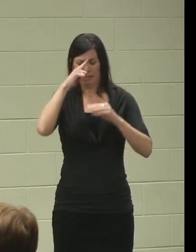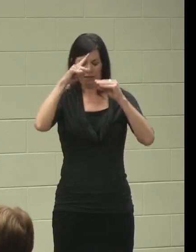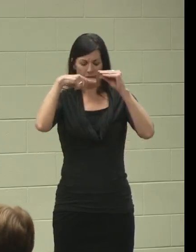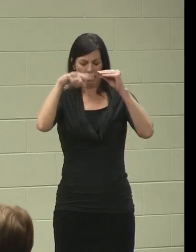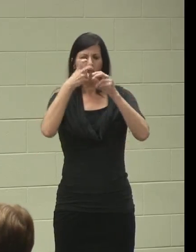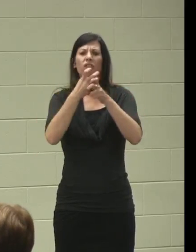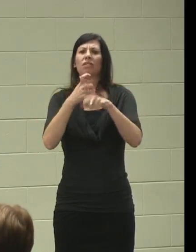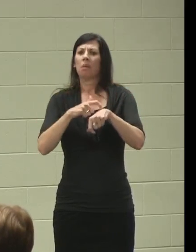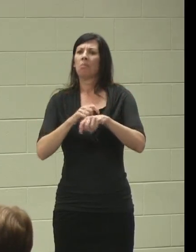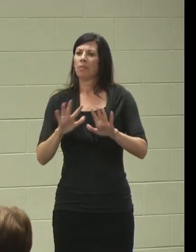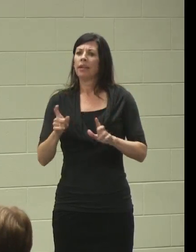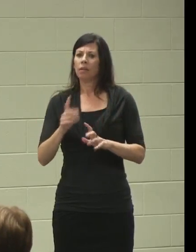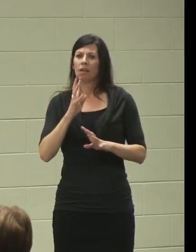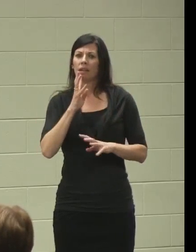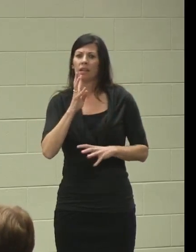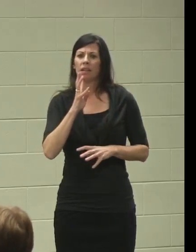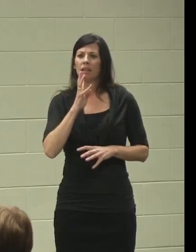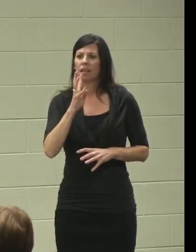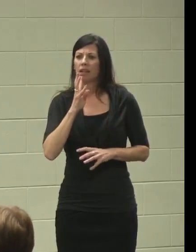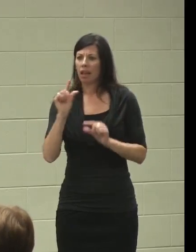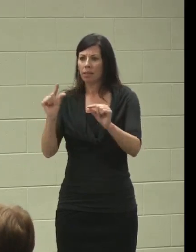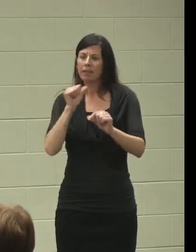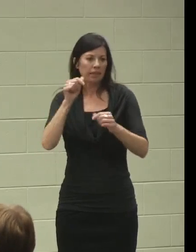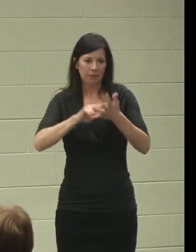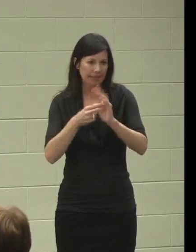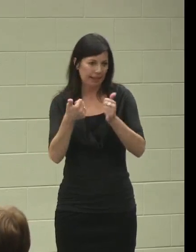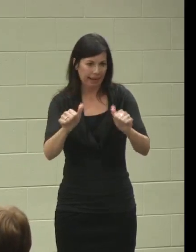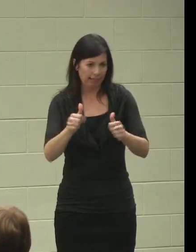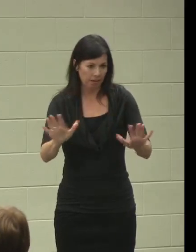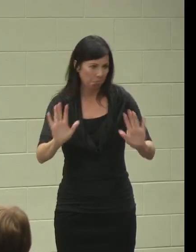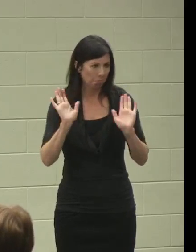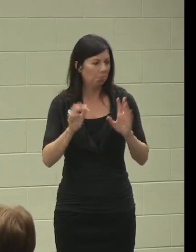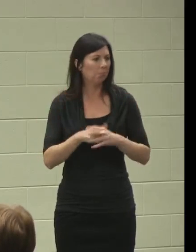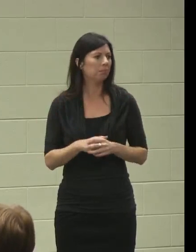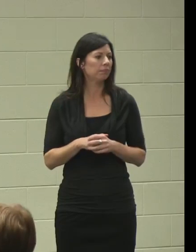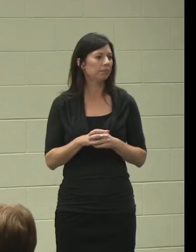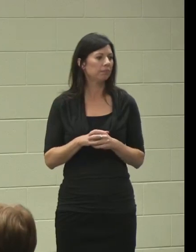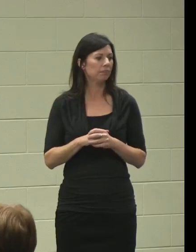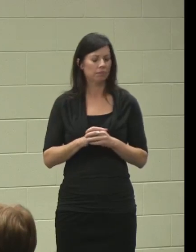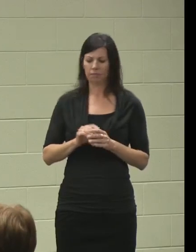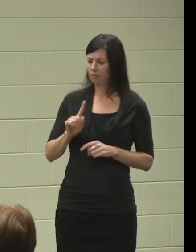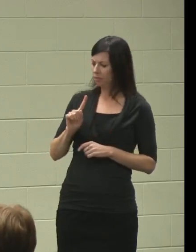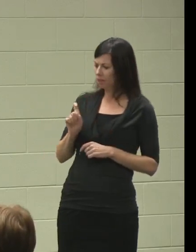so he's going to be stuttering a little bit. It doesn't mean anything. But in terms of your postsecondary training, Zach,